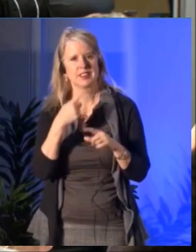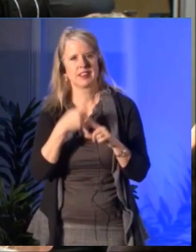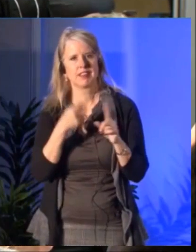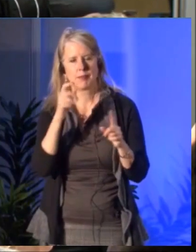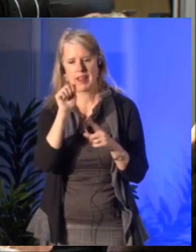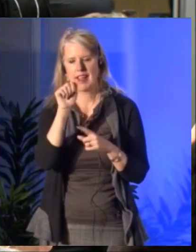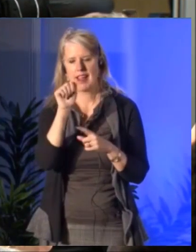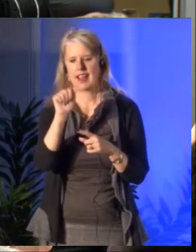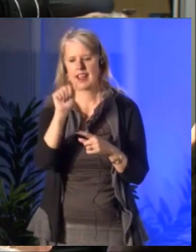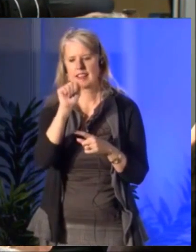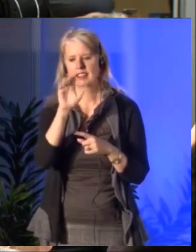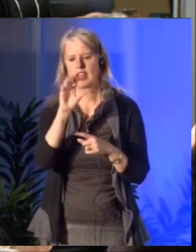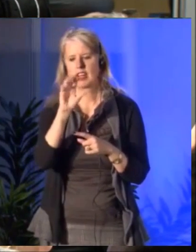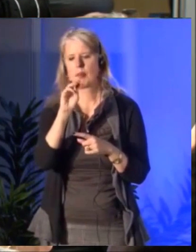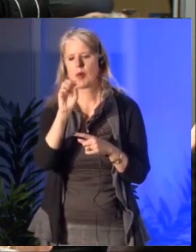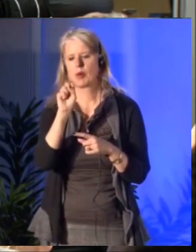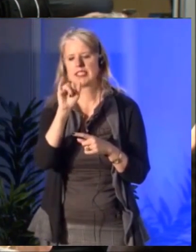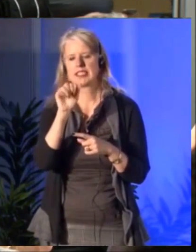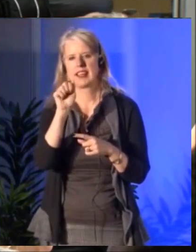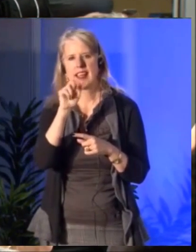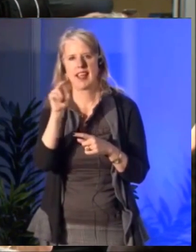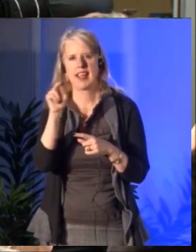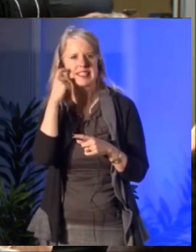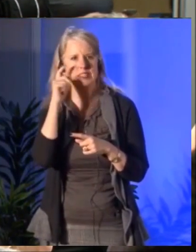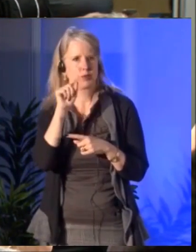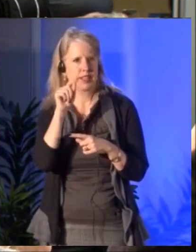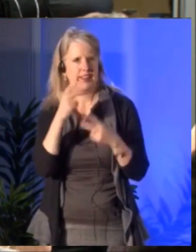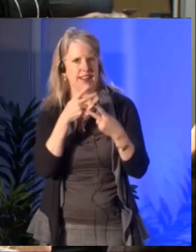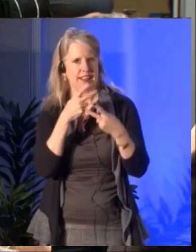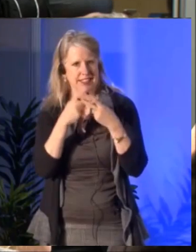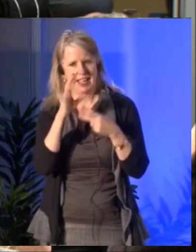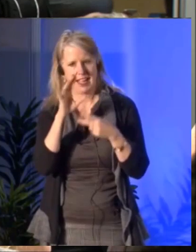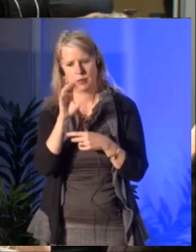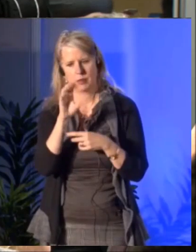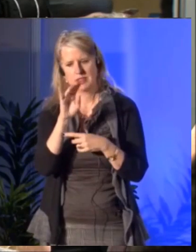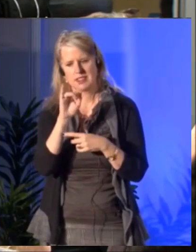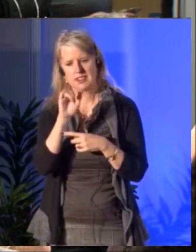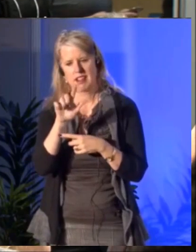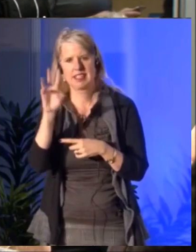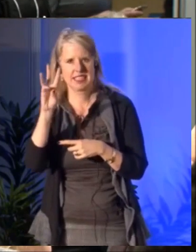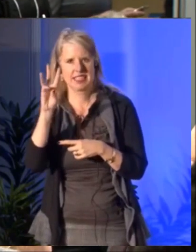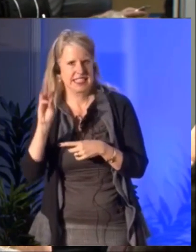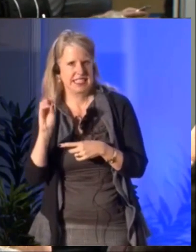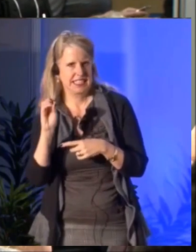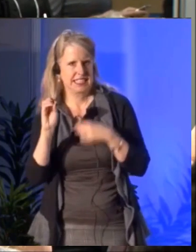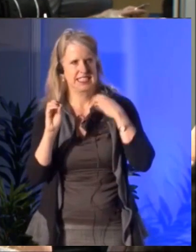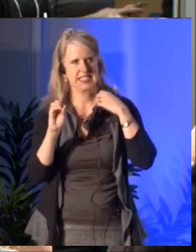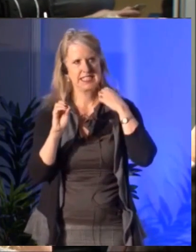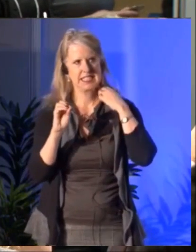Anne asks, what is Canada Council doing to help disabled artists who spend money other artists don't